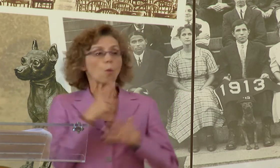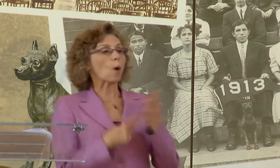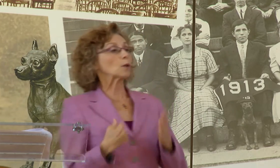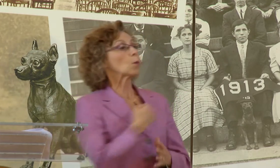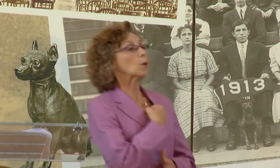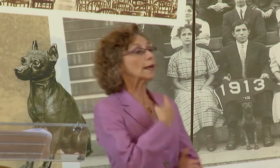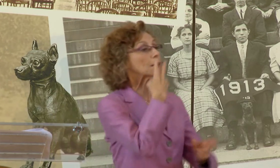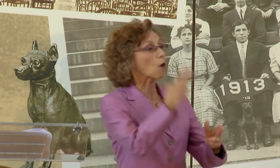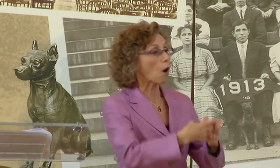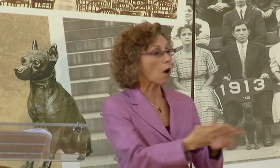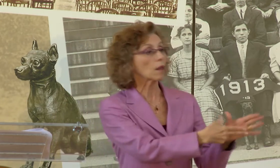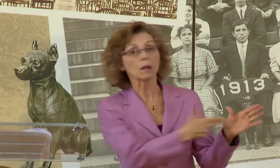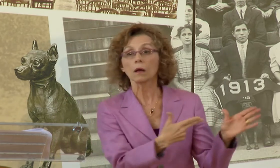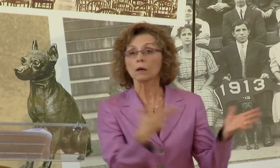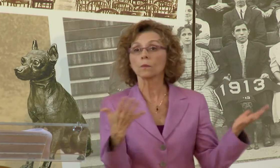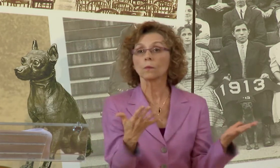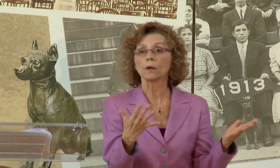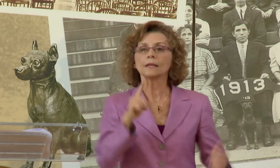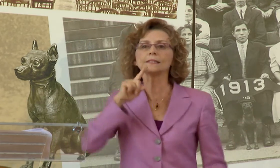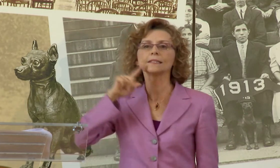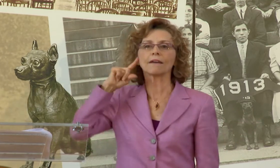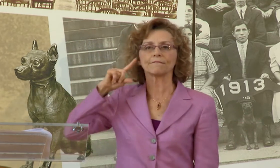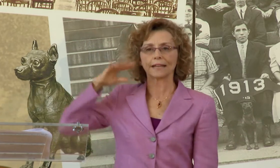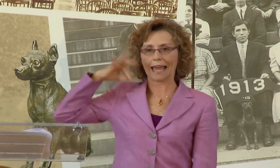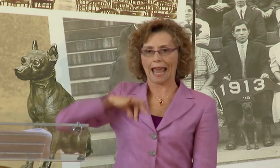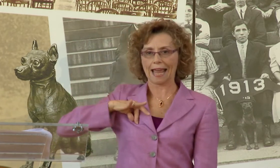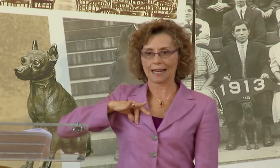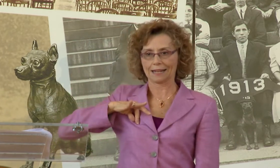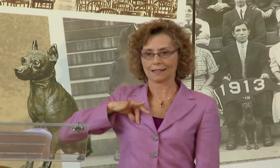AND THEY WILL BRING THESE UNIQUE EXPERIENCES TO WHAT WE CALL THE